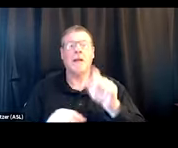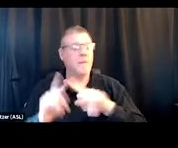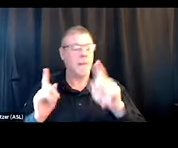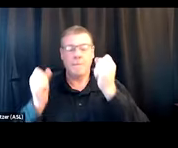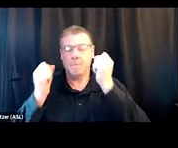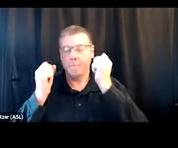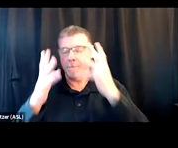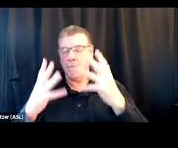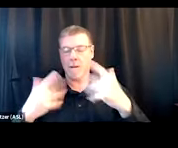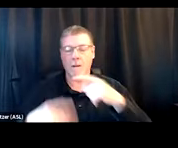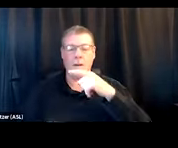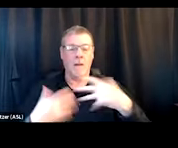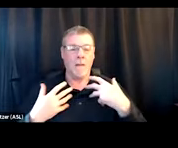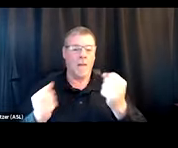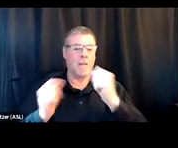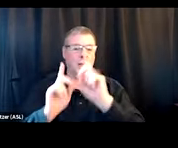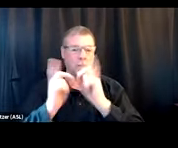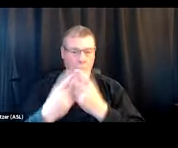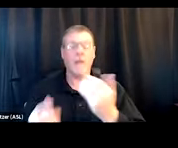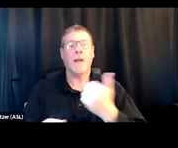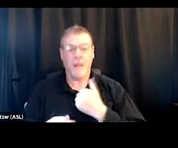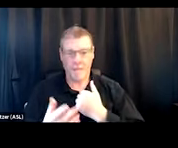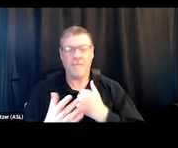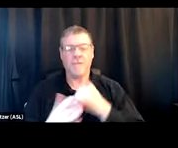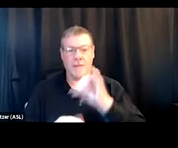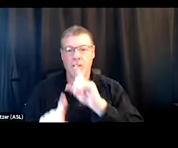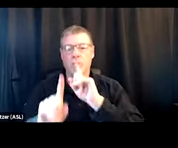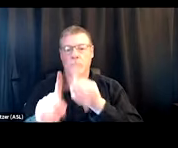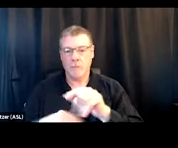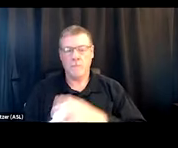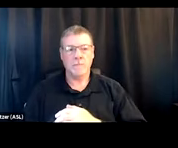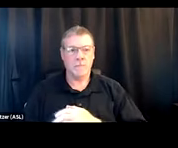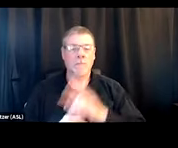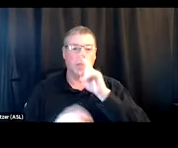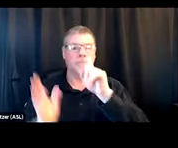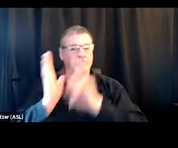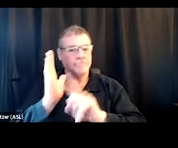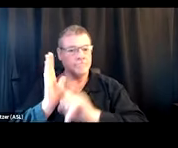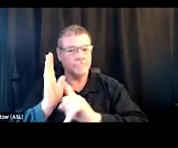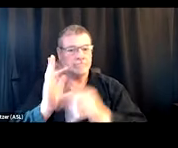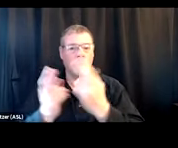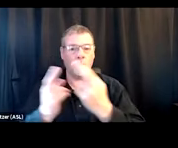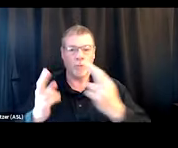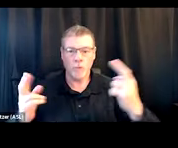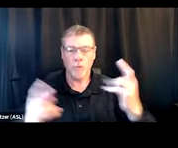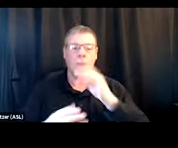are trying to do that as a part of their community response. And so looking into what those resources are and what resources you can bring on internally.